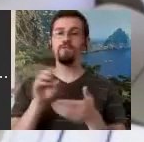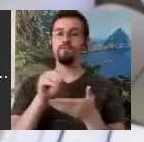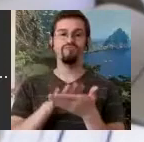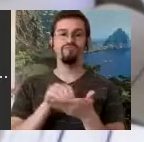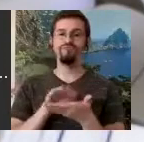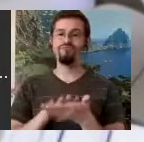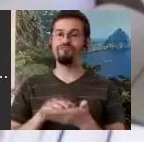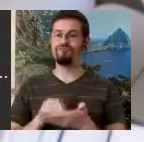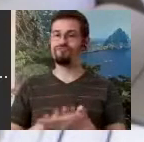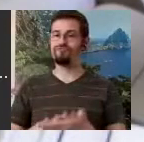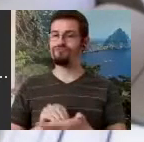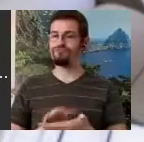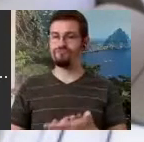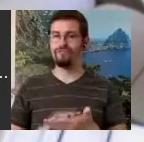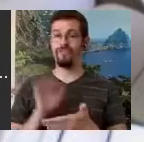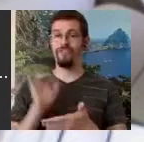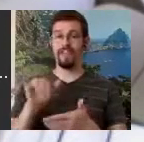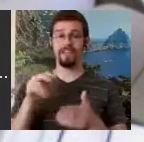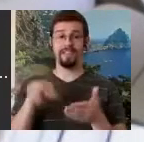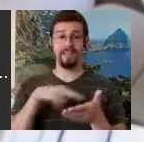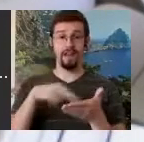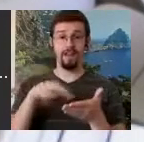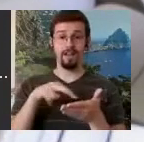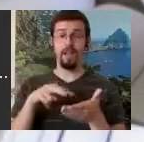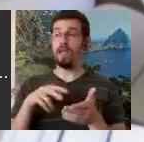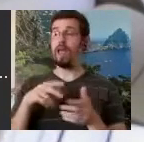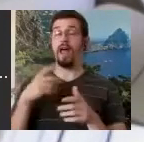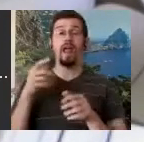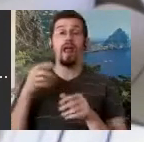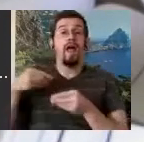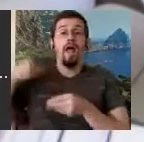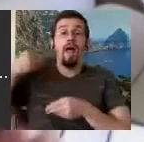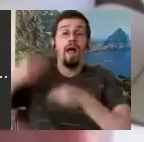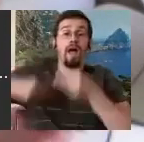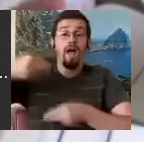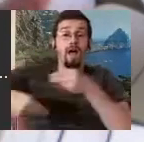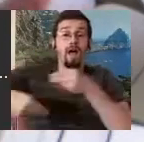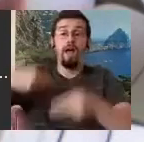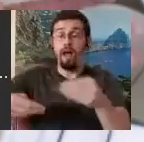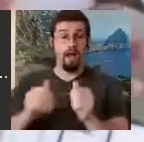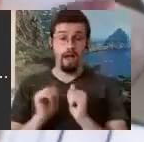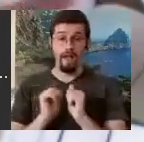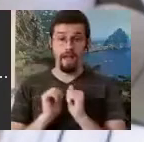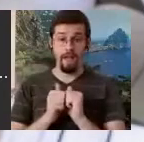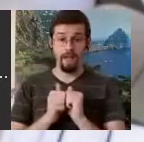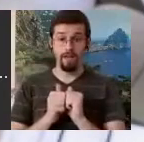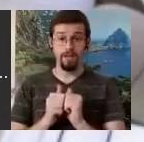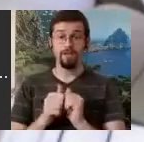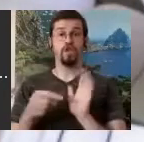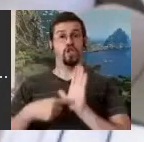being passed along generation by generation by example and of course they